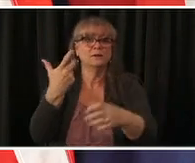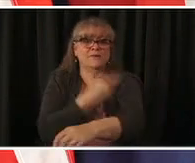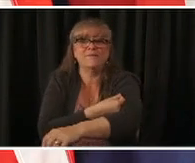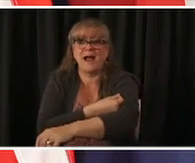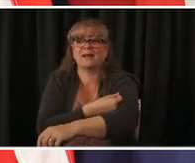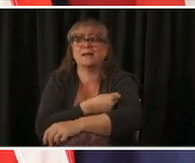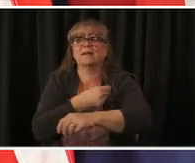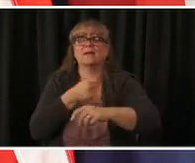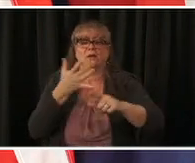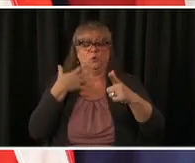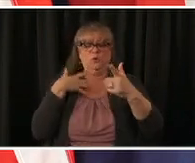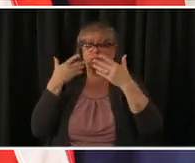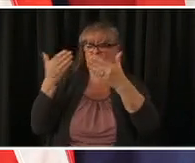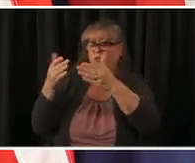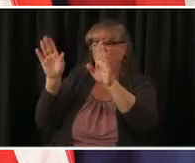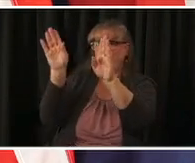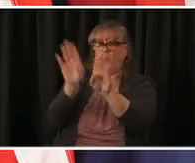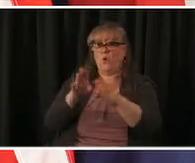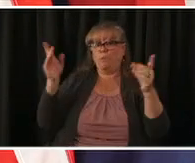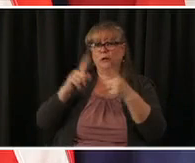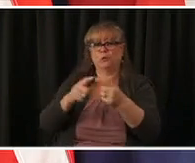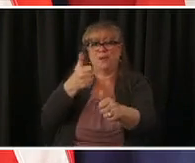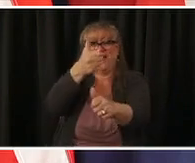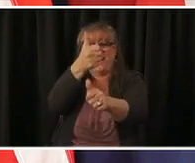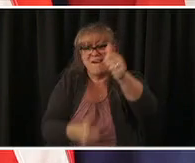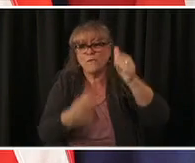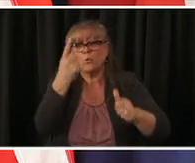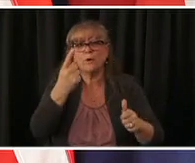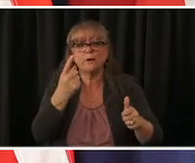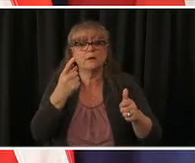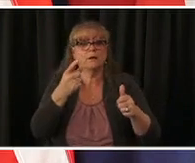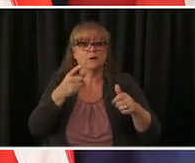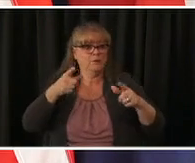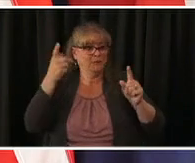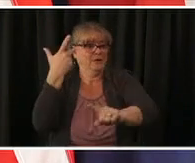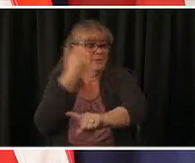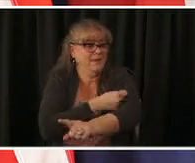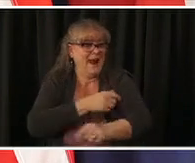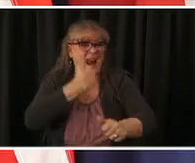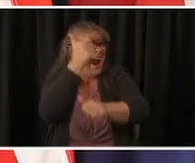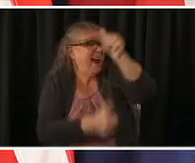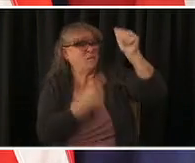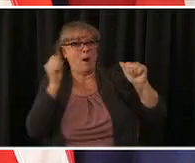get it that first week either right you can do the math uh we have you know 5.7 million colorads